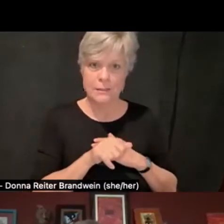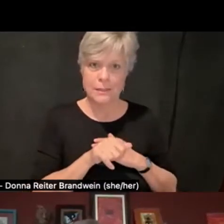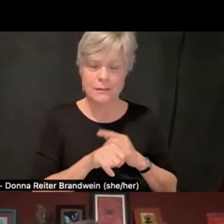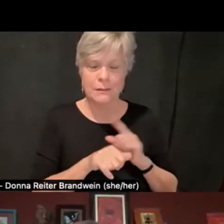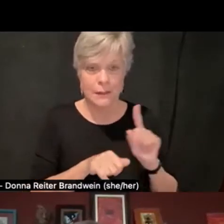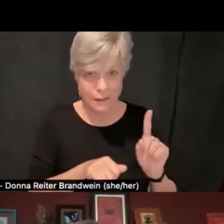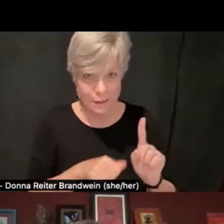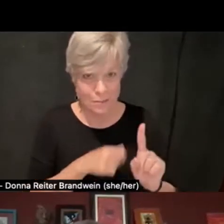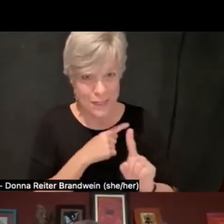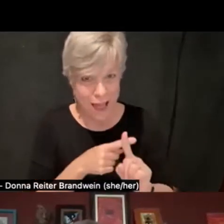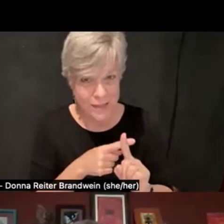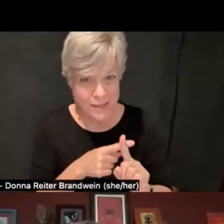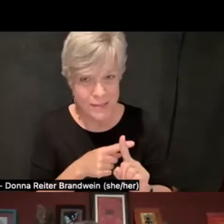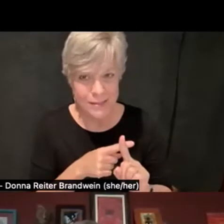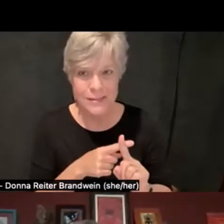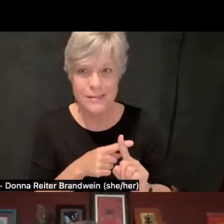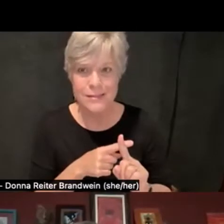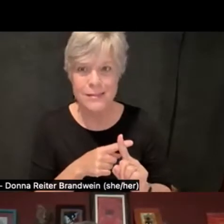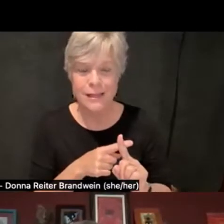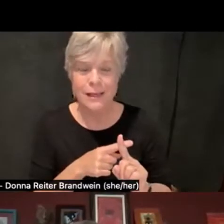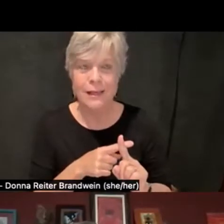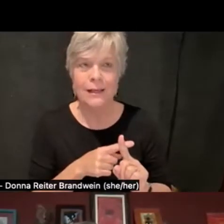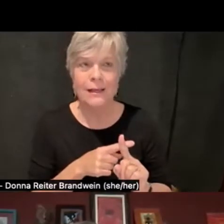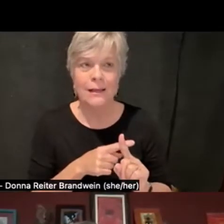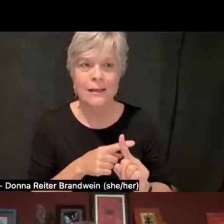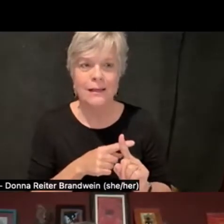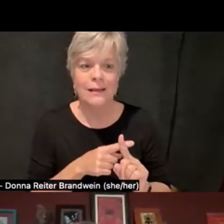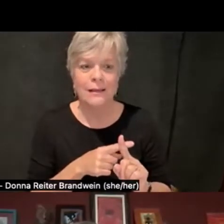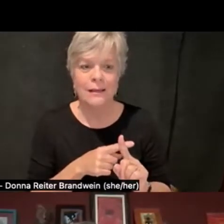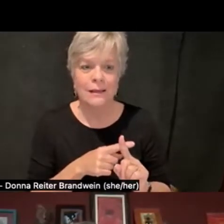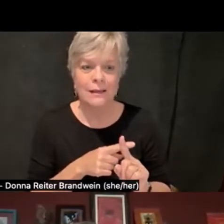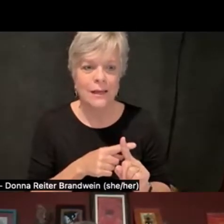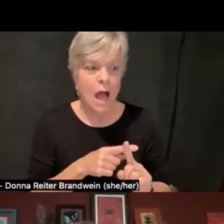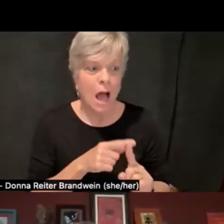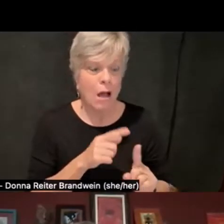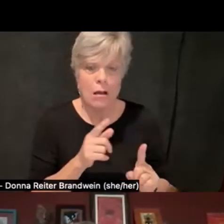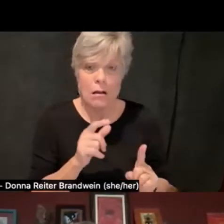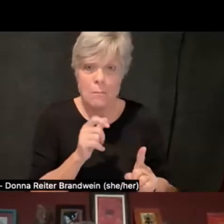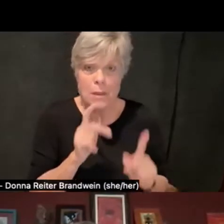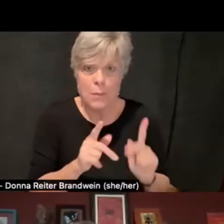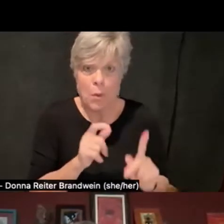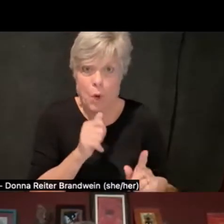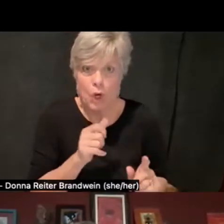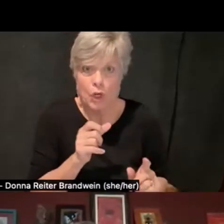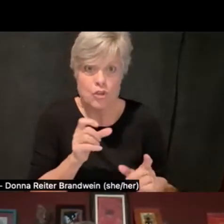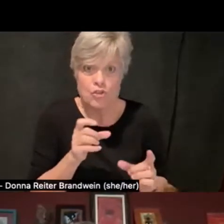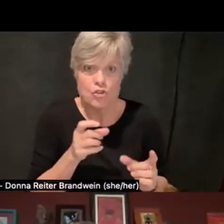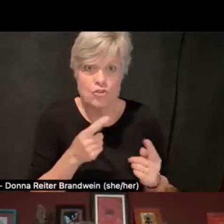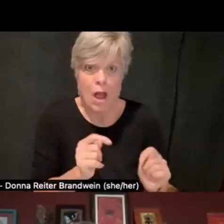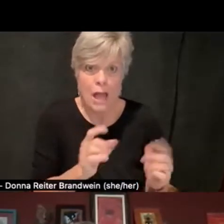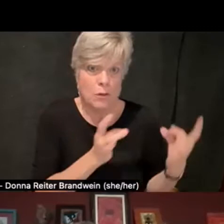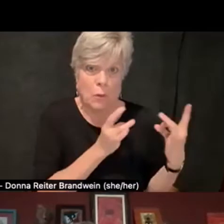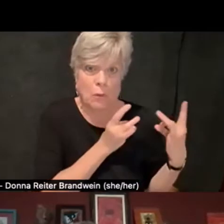it wasn't a matter of people trying to shirk responsibility, right? You're always gonna have twinges of that.